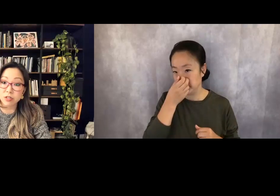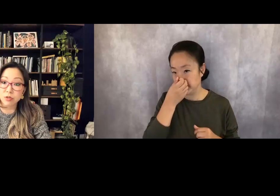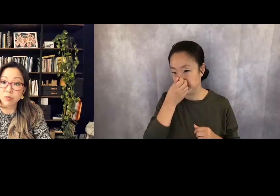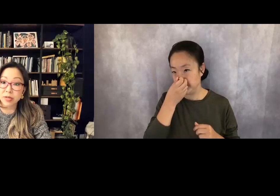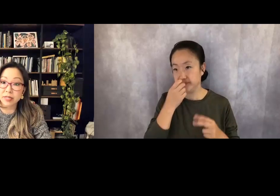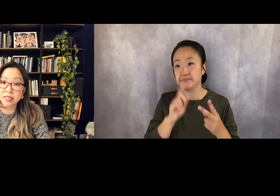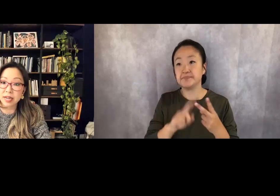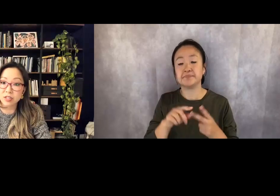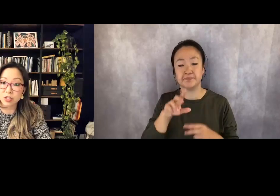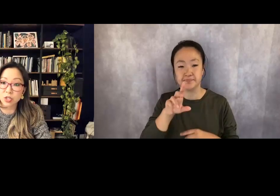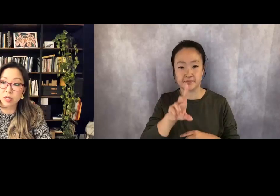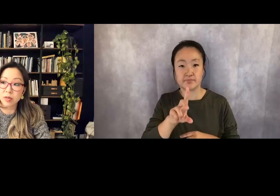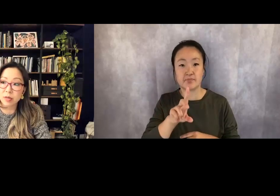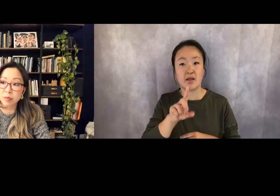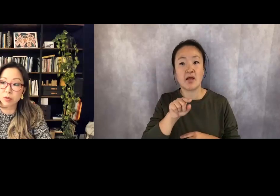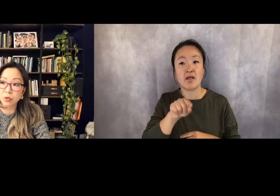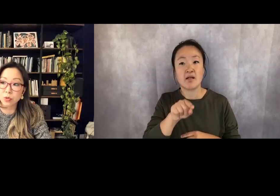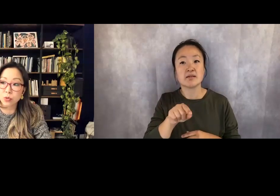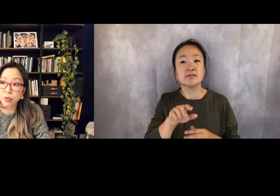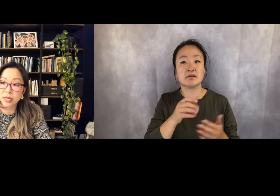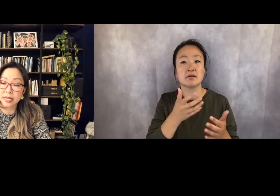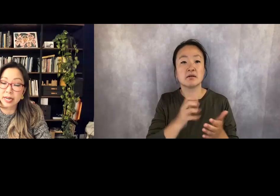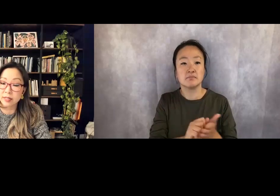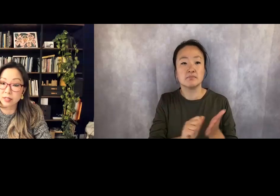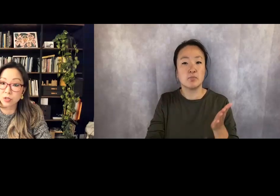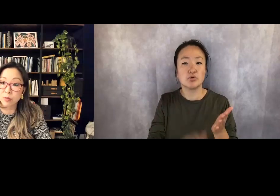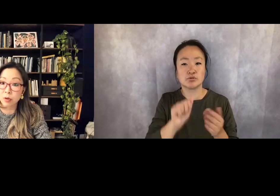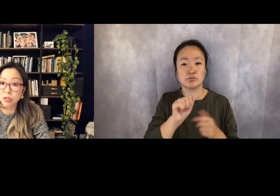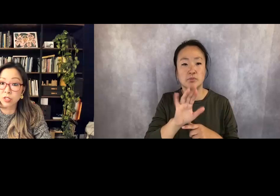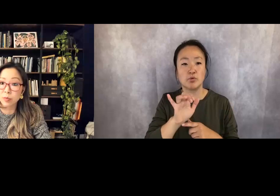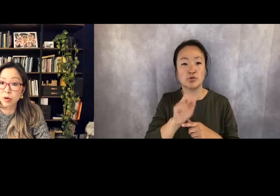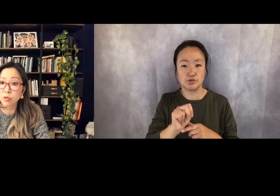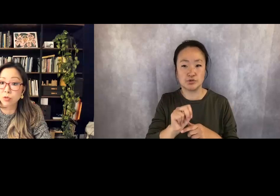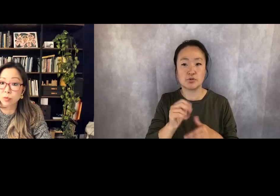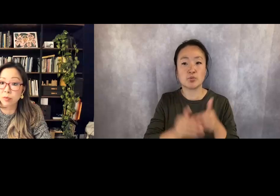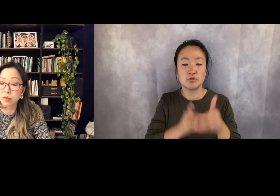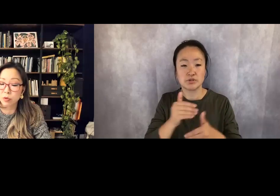So it's being denied to so many people who need access to abortions, but also to people